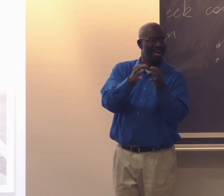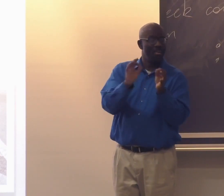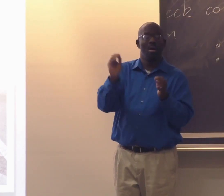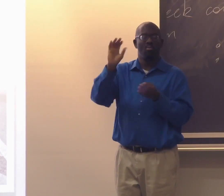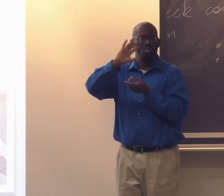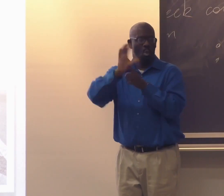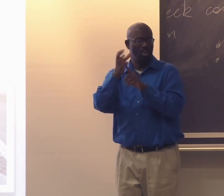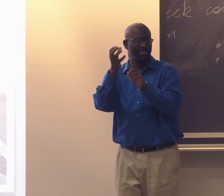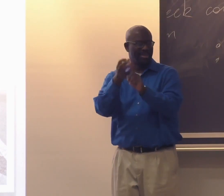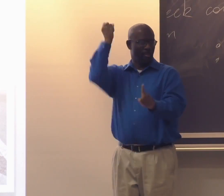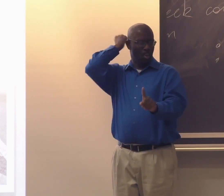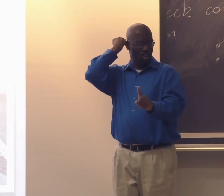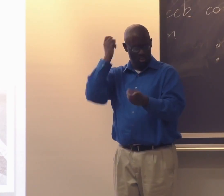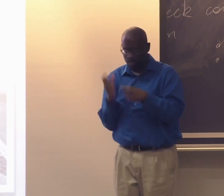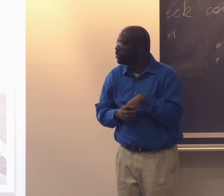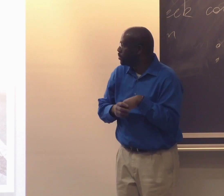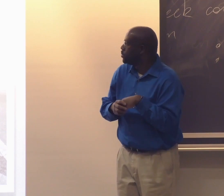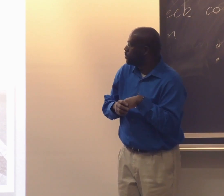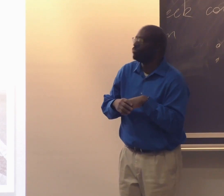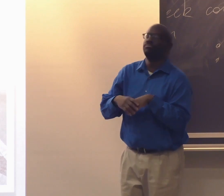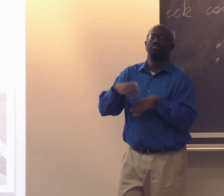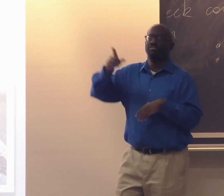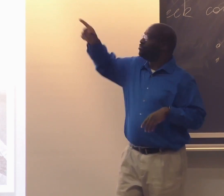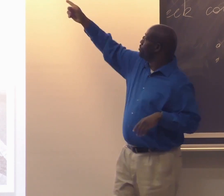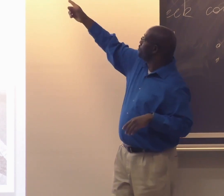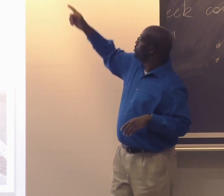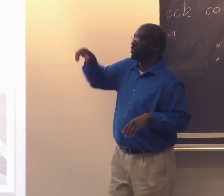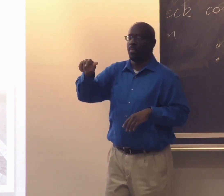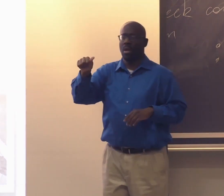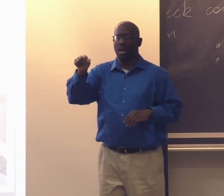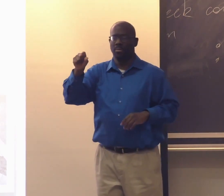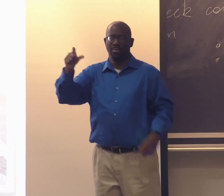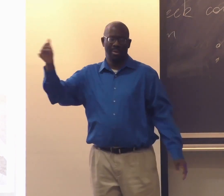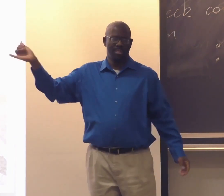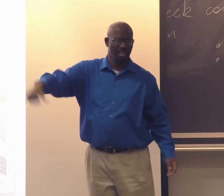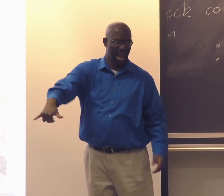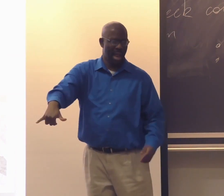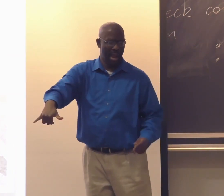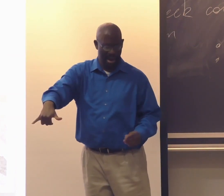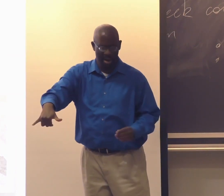So we talked about language use and also cultural appropriation.